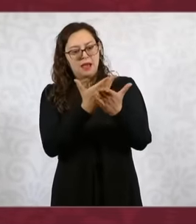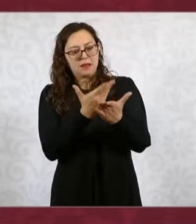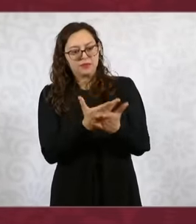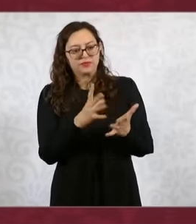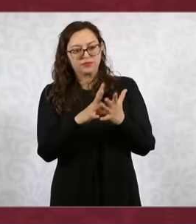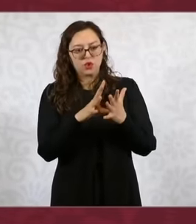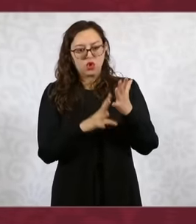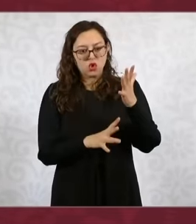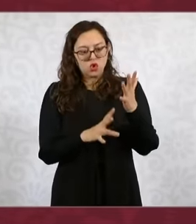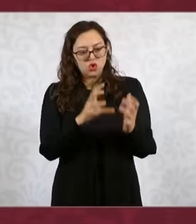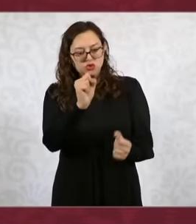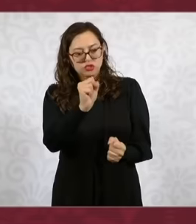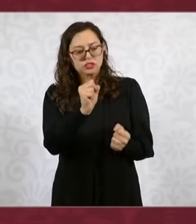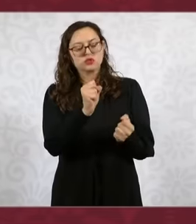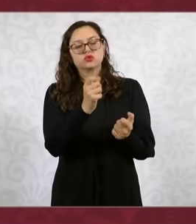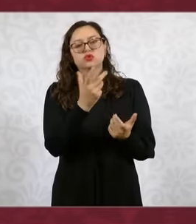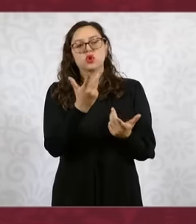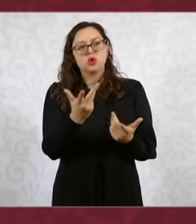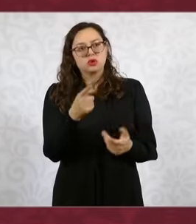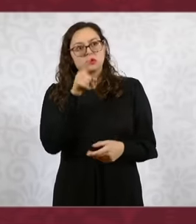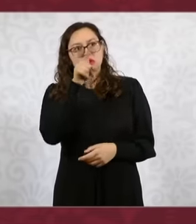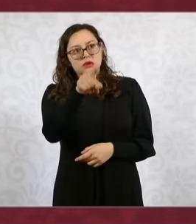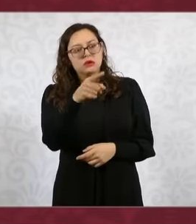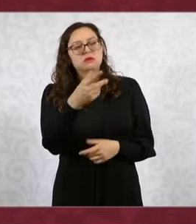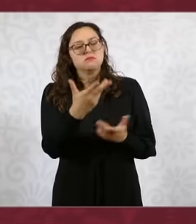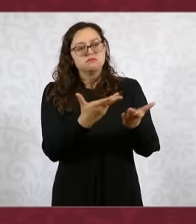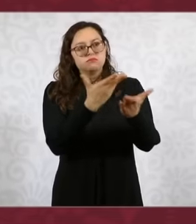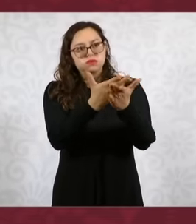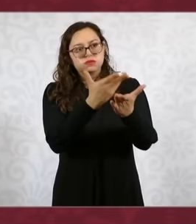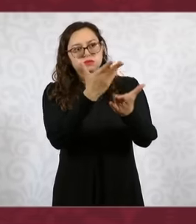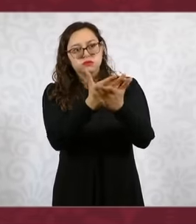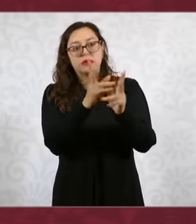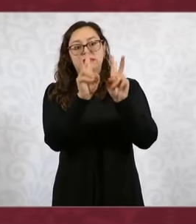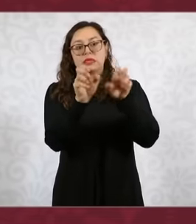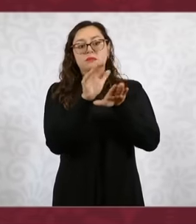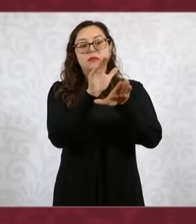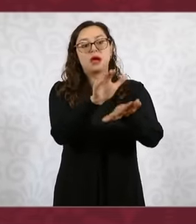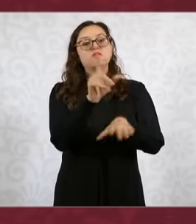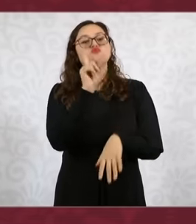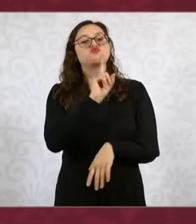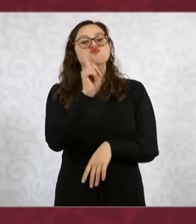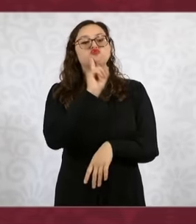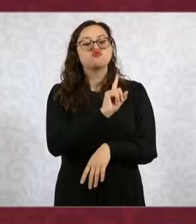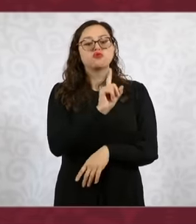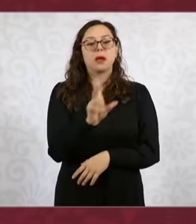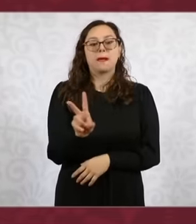we are going to send to Congress for women's rights. Friday we are going to talk about scholarships